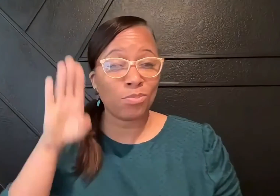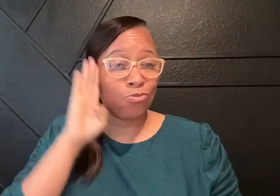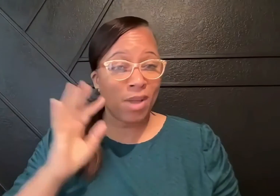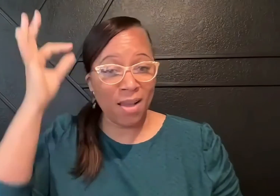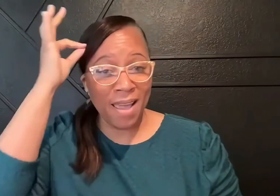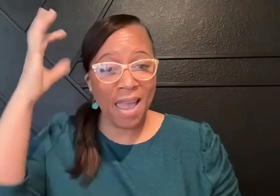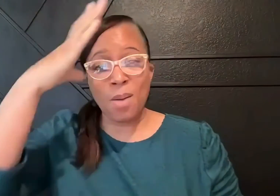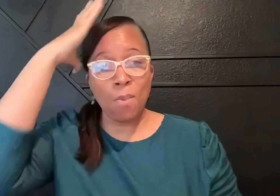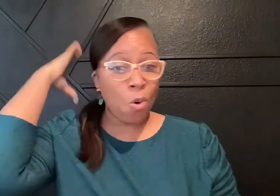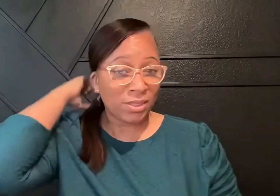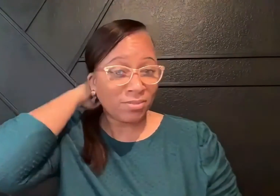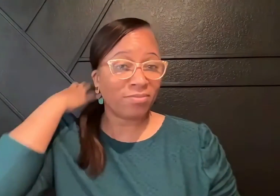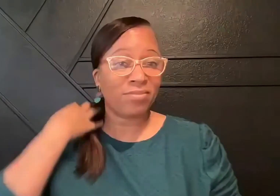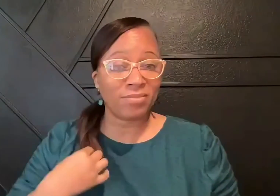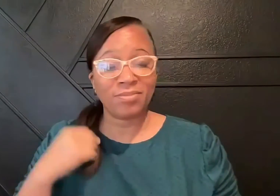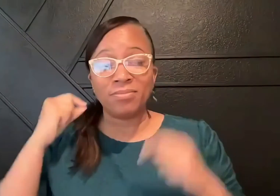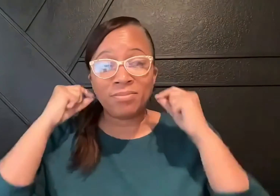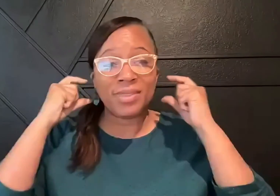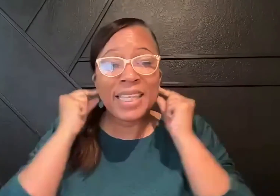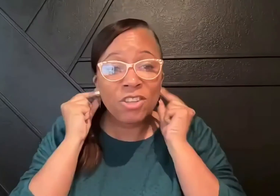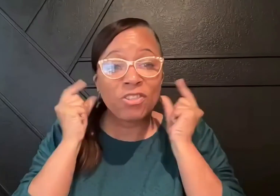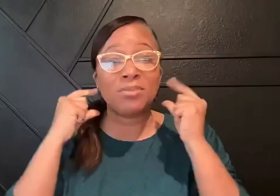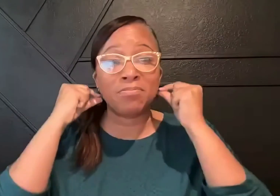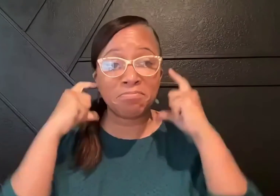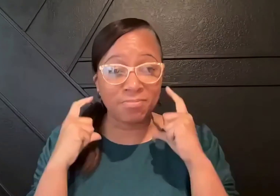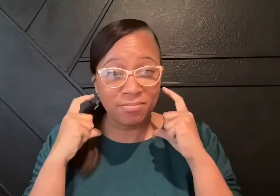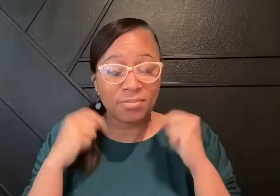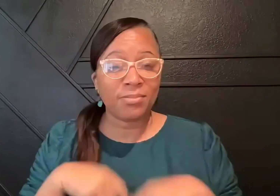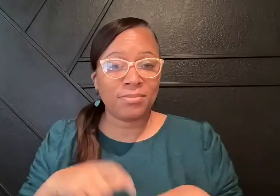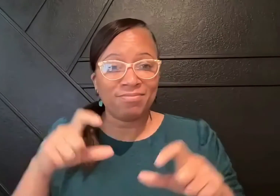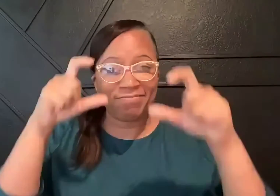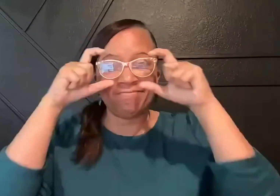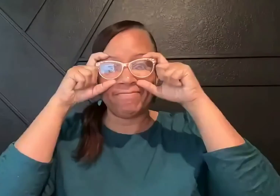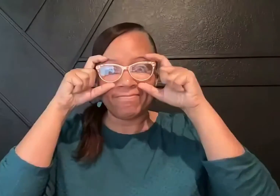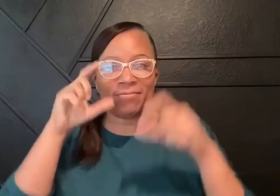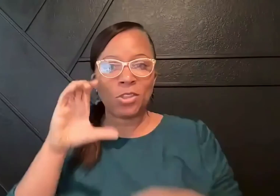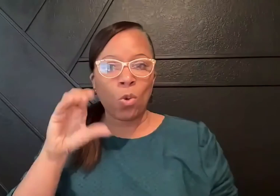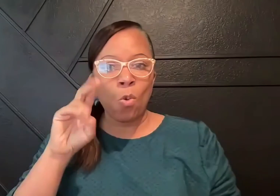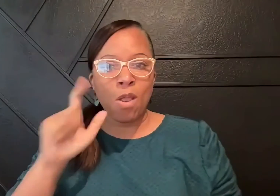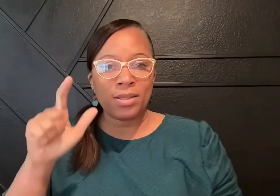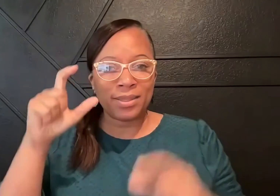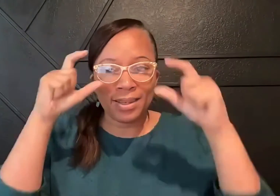late 40s, brown hair pulled into a ponytail with a bit on the side. I have dangly earrings.